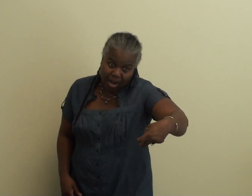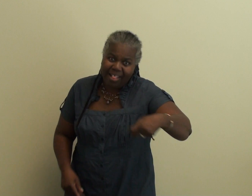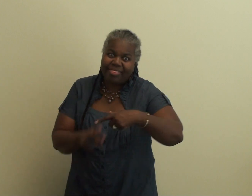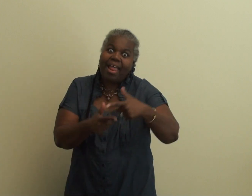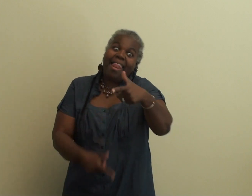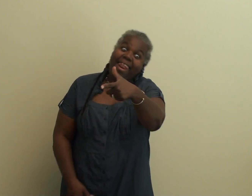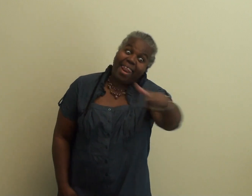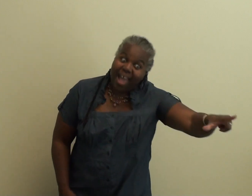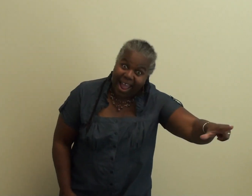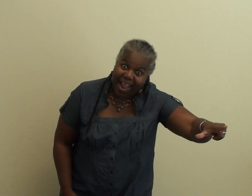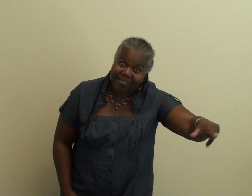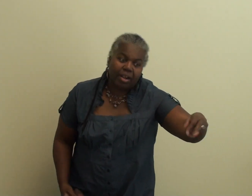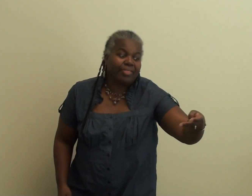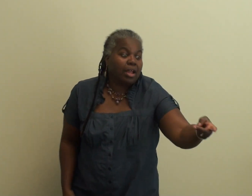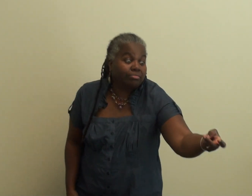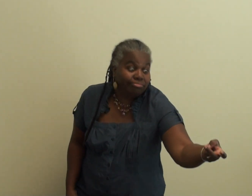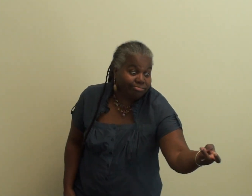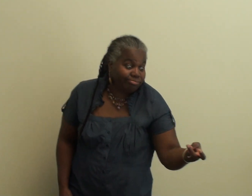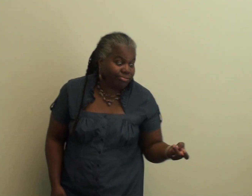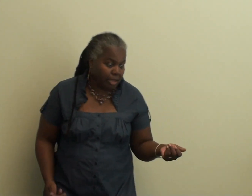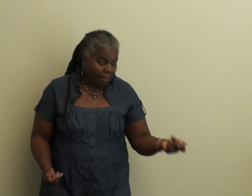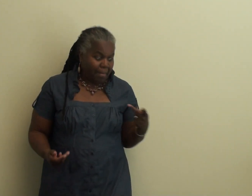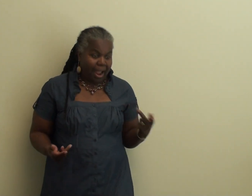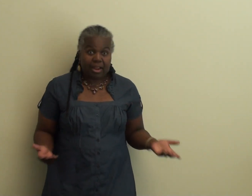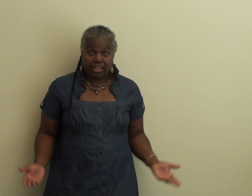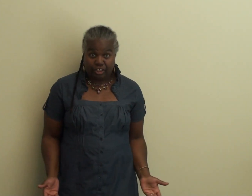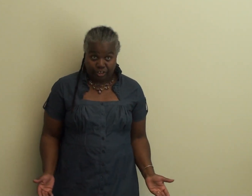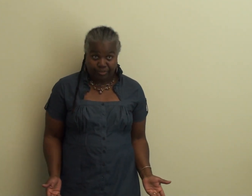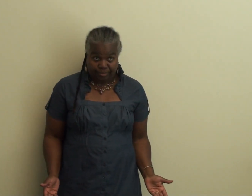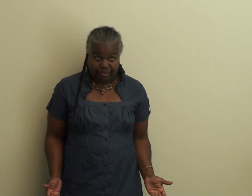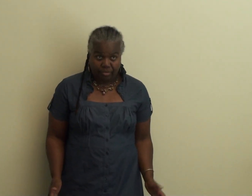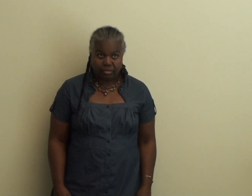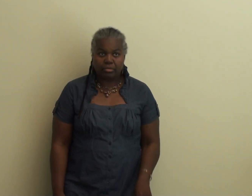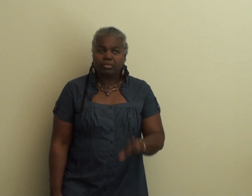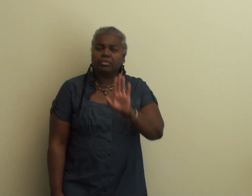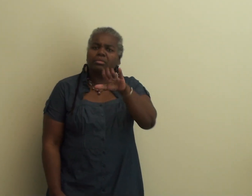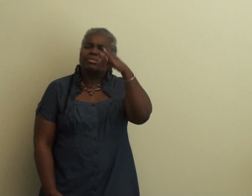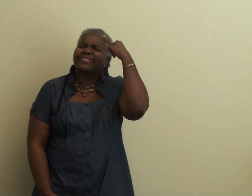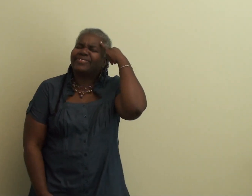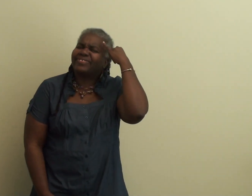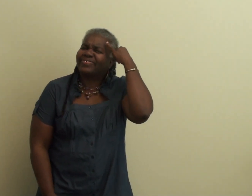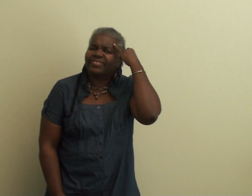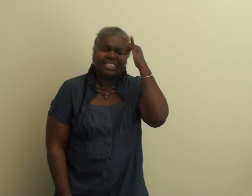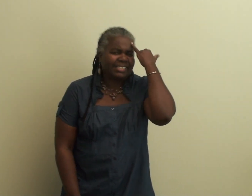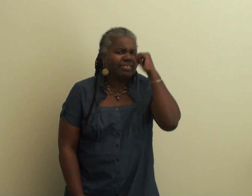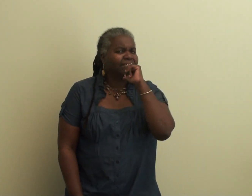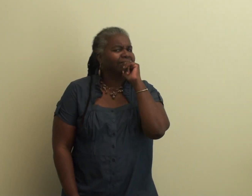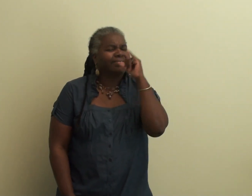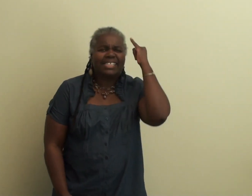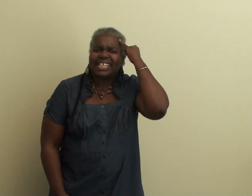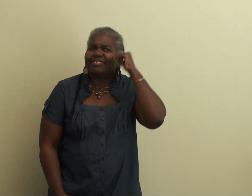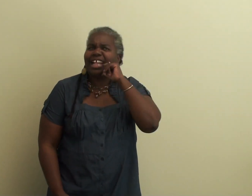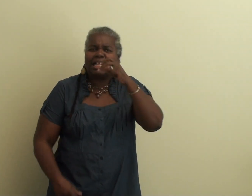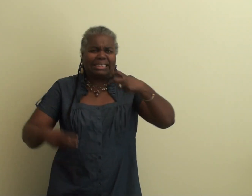the left of the rip current so that you can make your way out and go back to the shore as well.